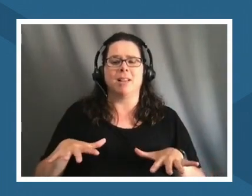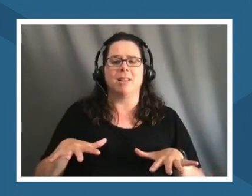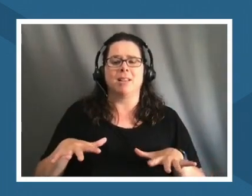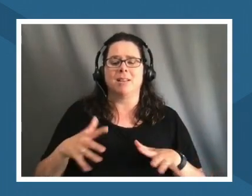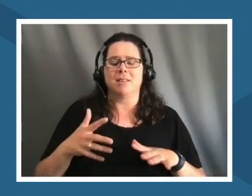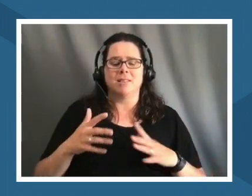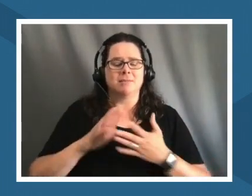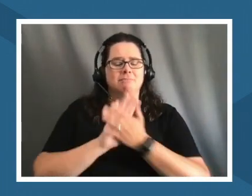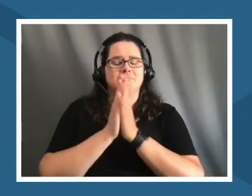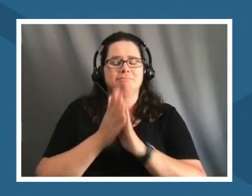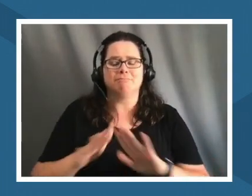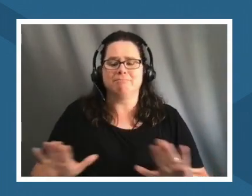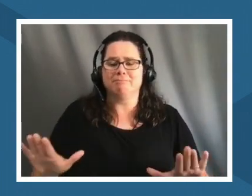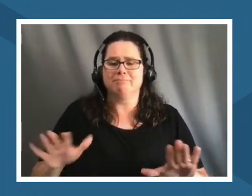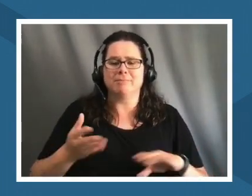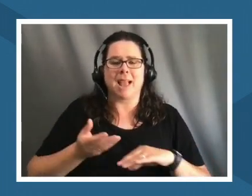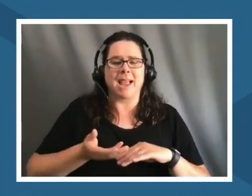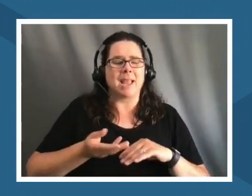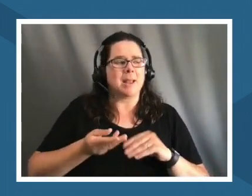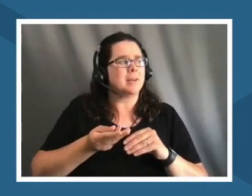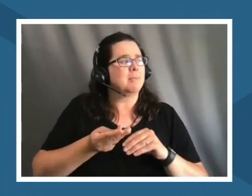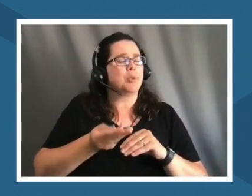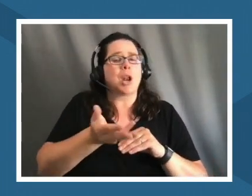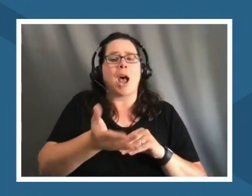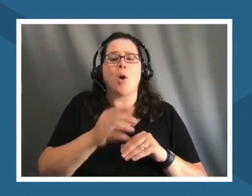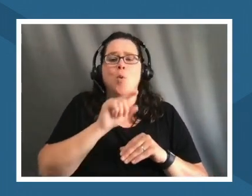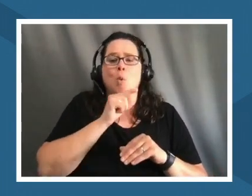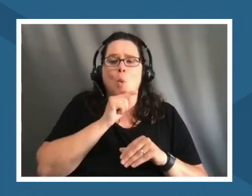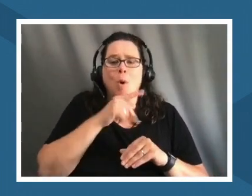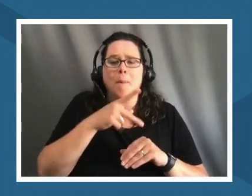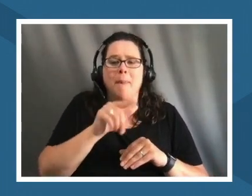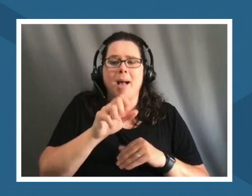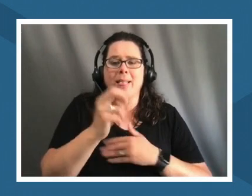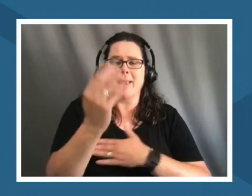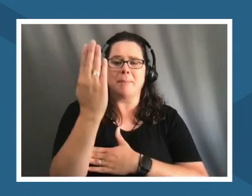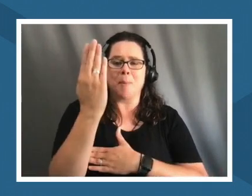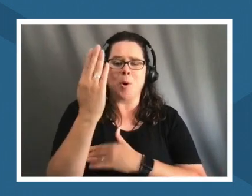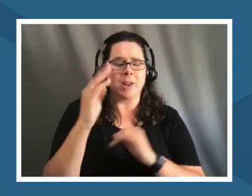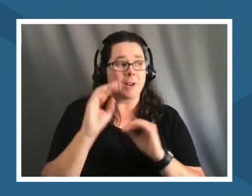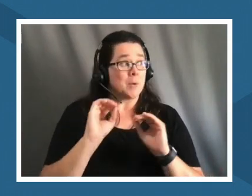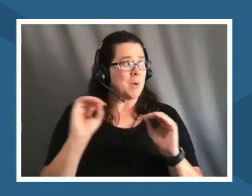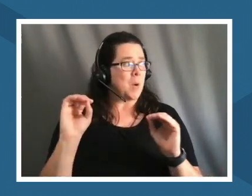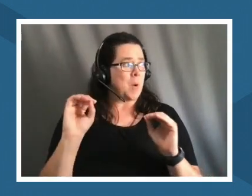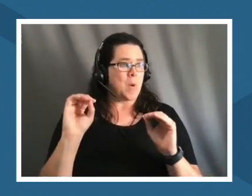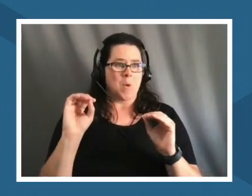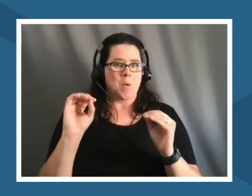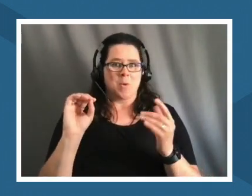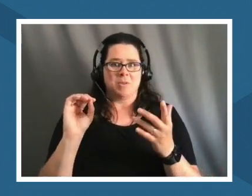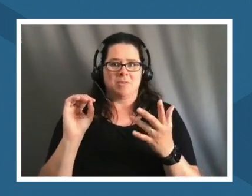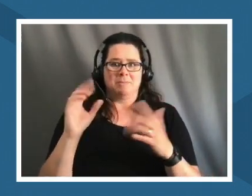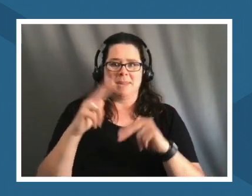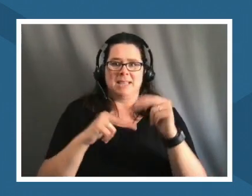and there's no buildings in front of me whereas here i can't necessarily do that